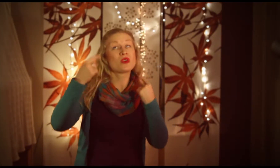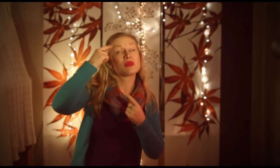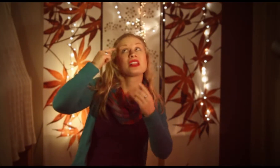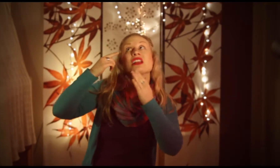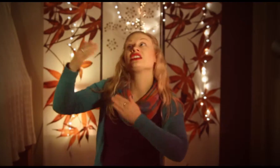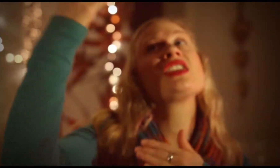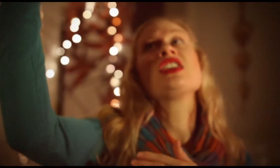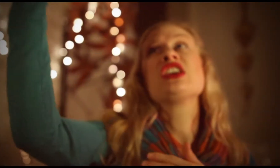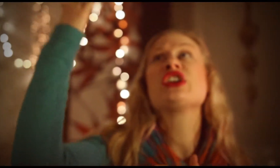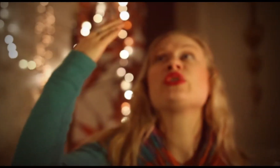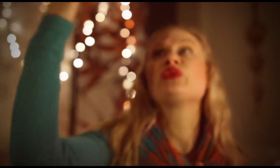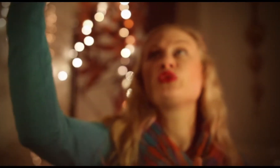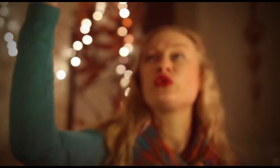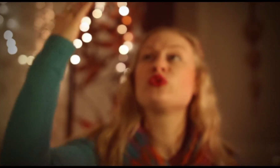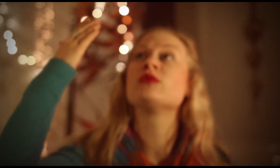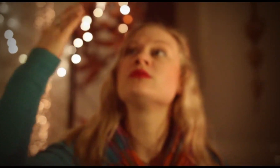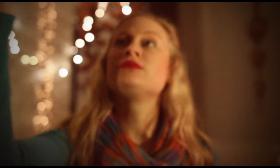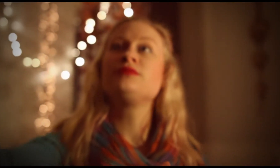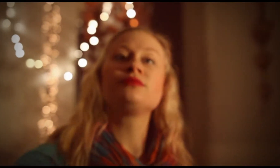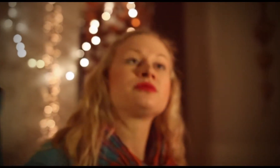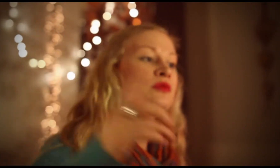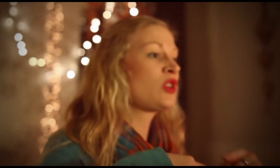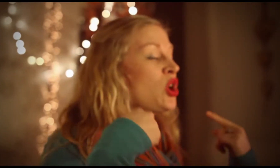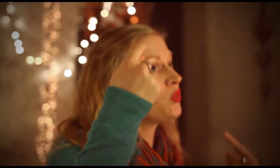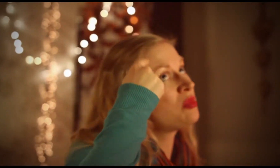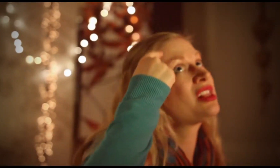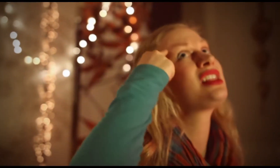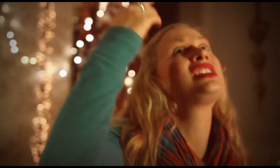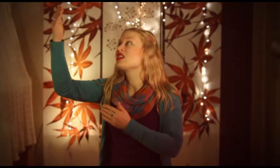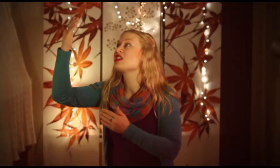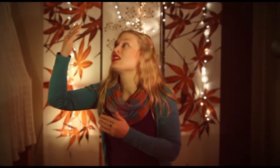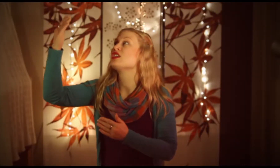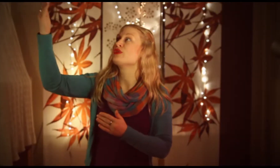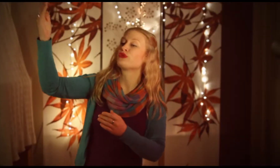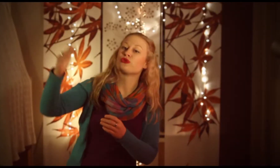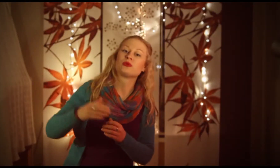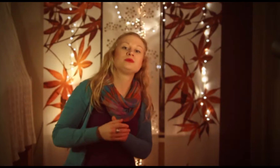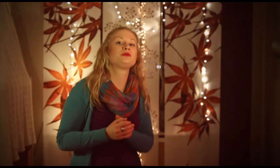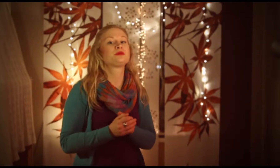We believe, we believe.